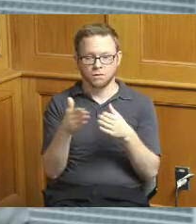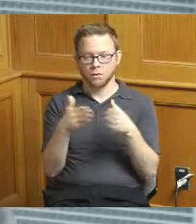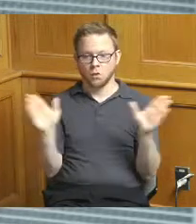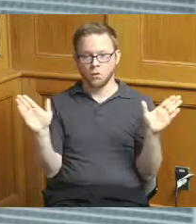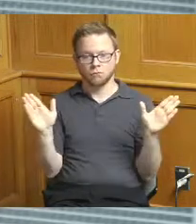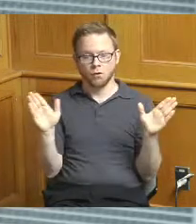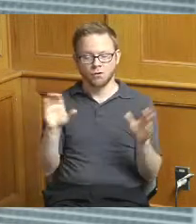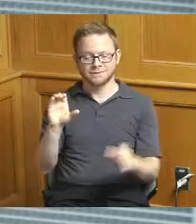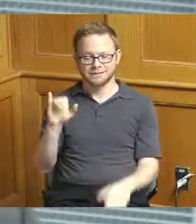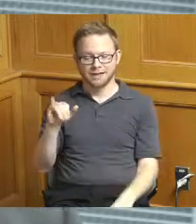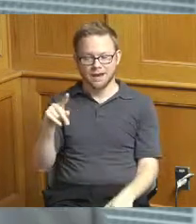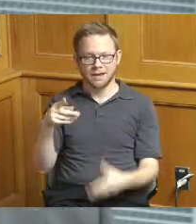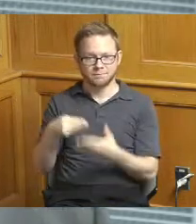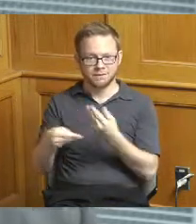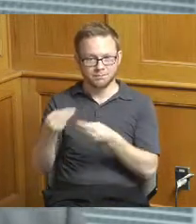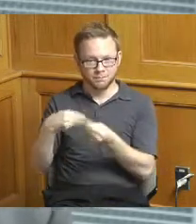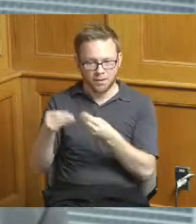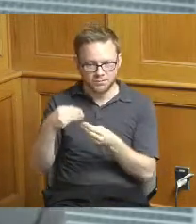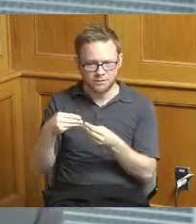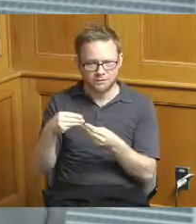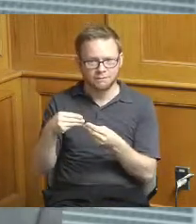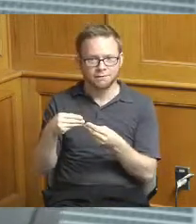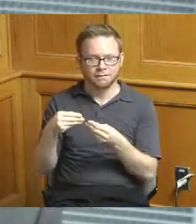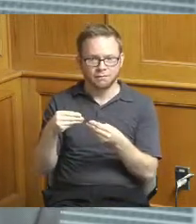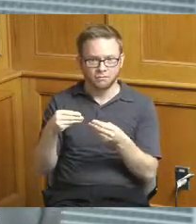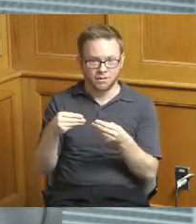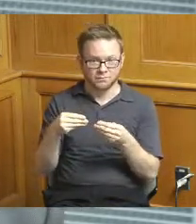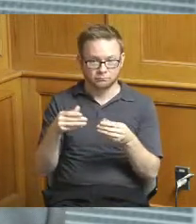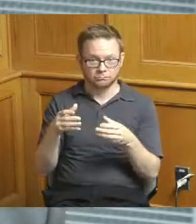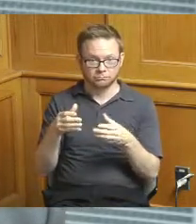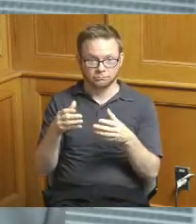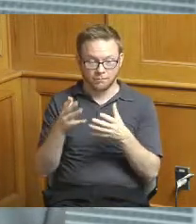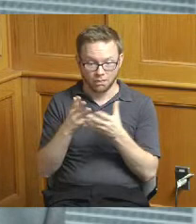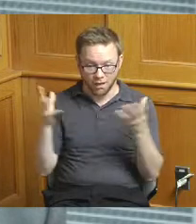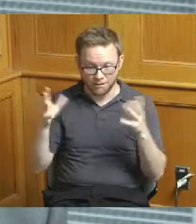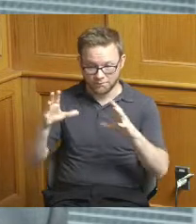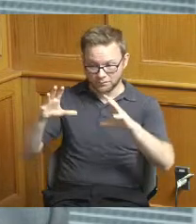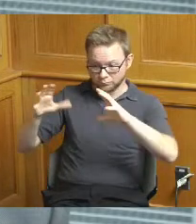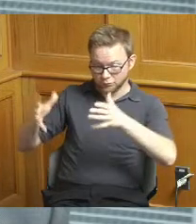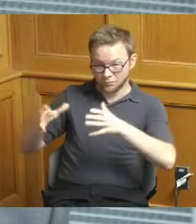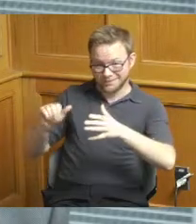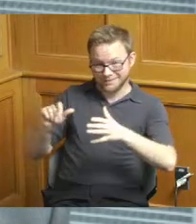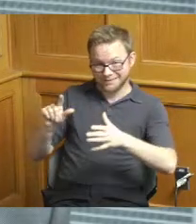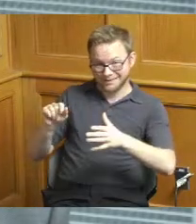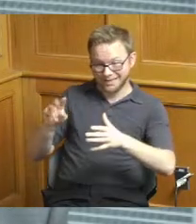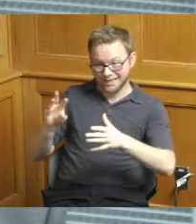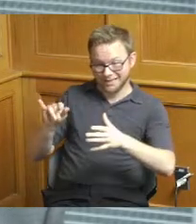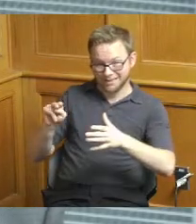a large portion of that is our allowance or the allowance funds and you know so the good thing